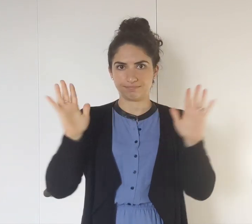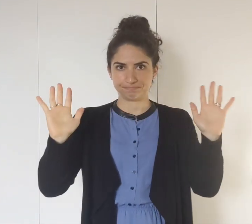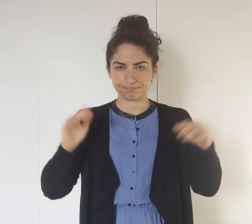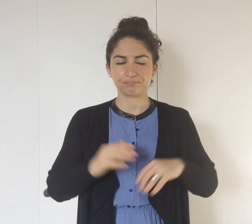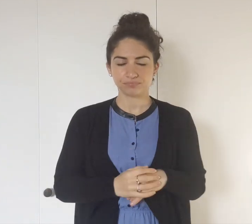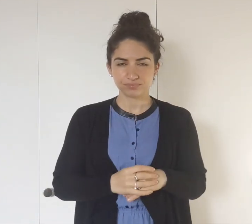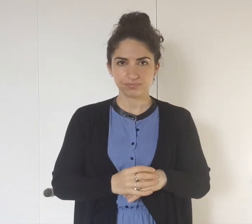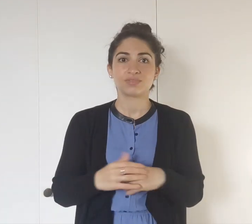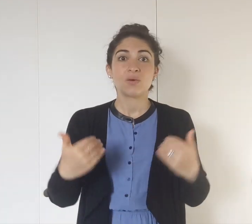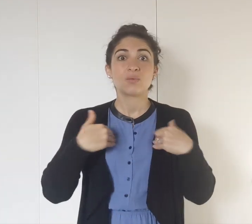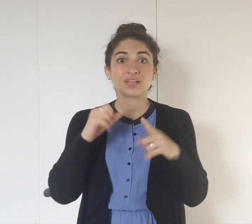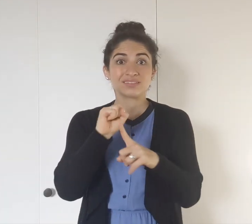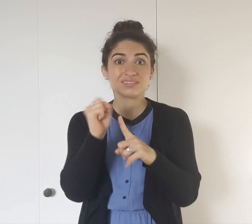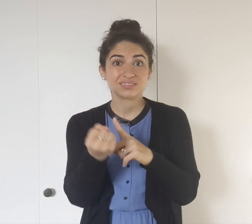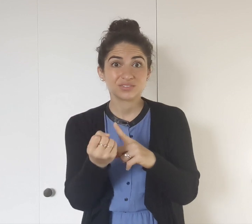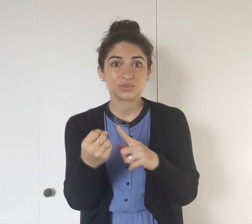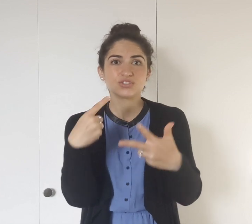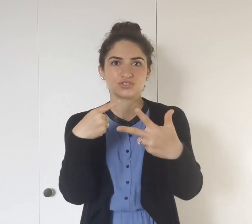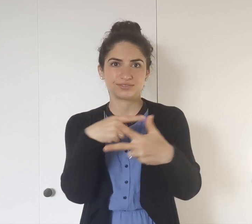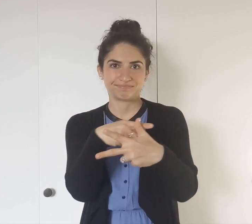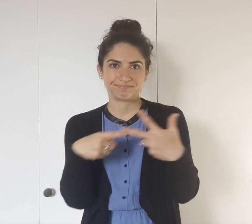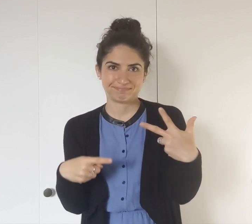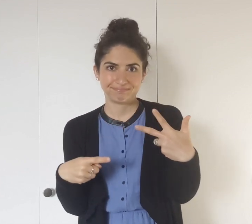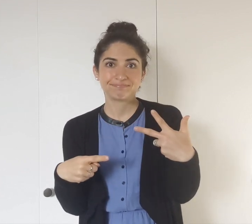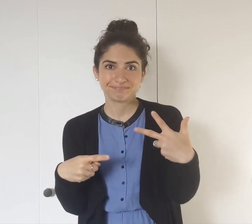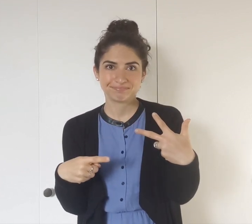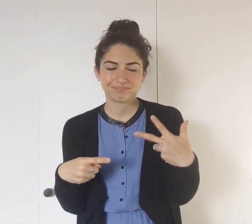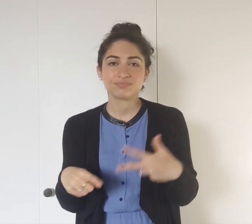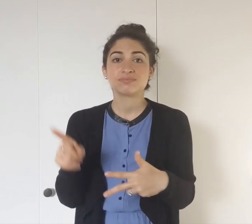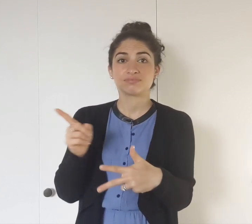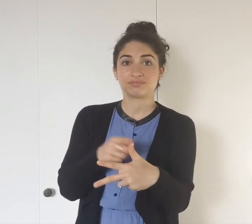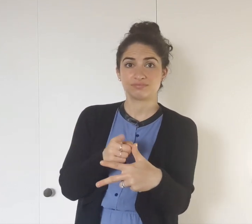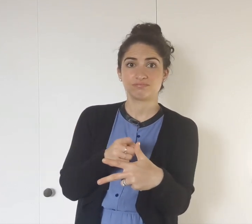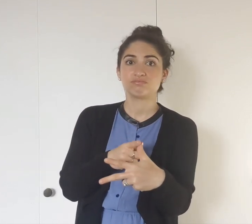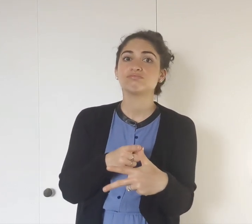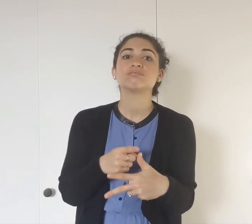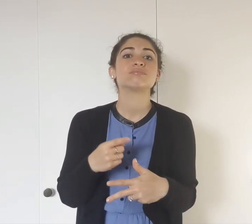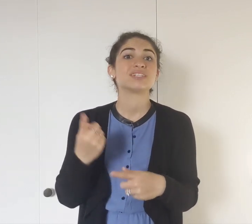There are situations three: